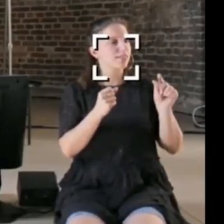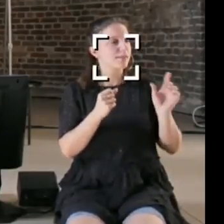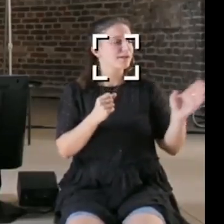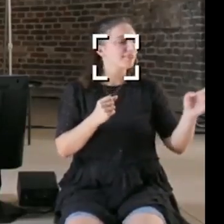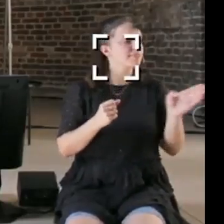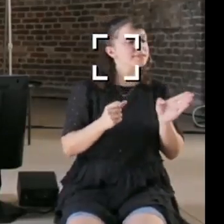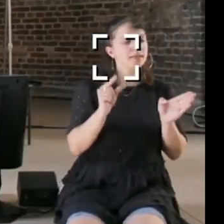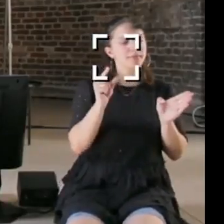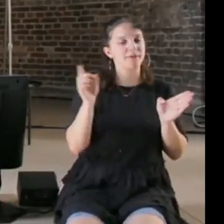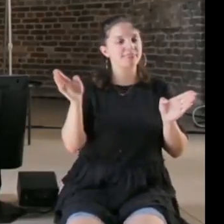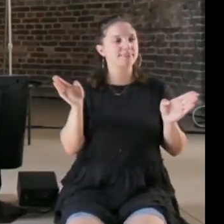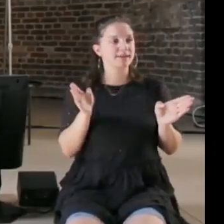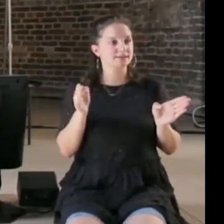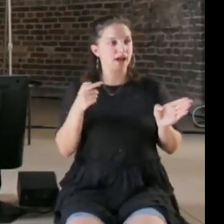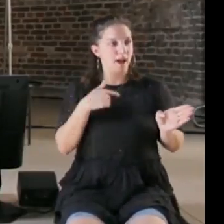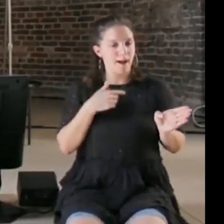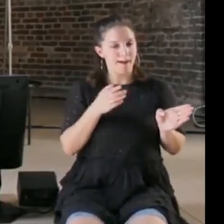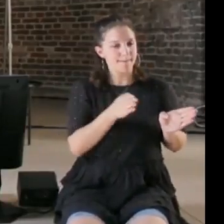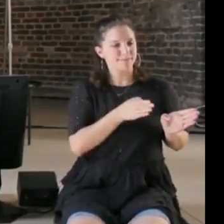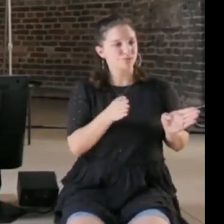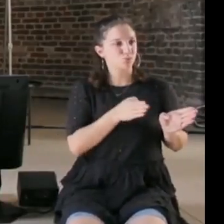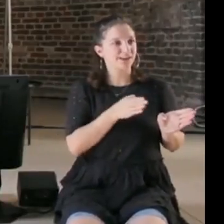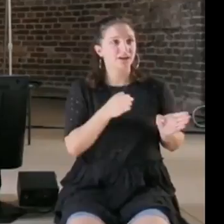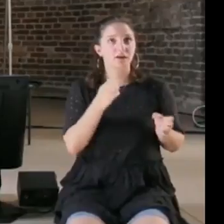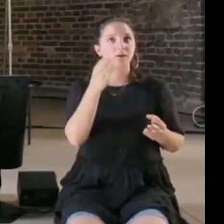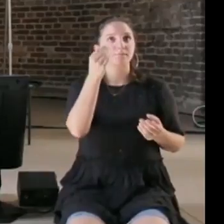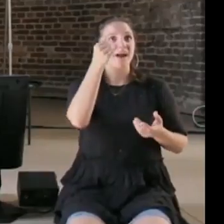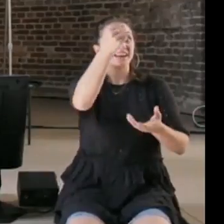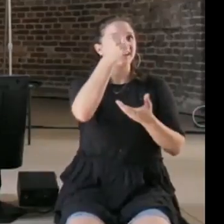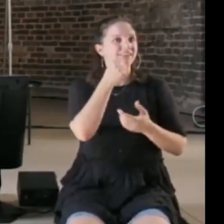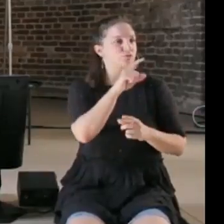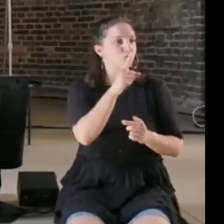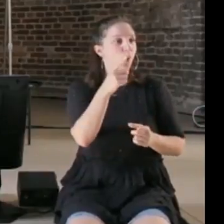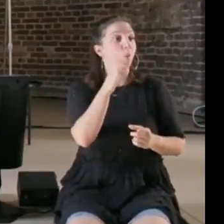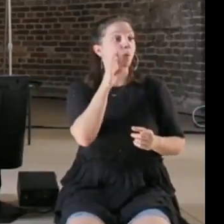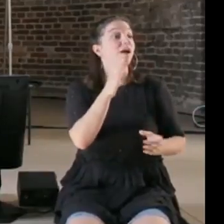is no job description, and it's very difficult to get a degree, it's very difficult to get